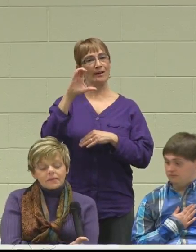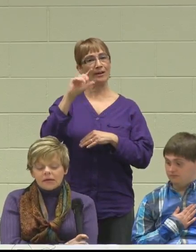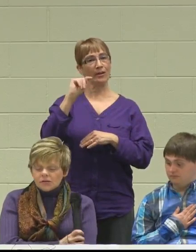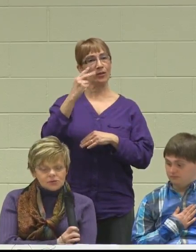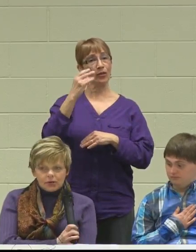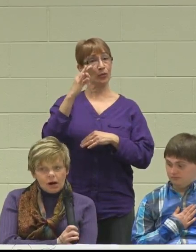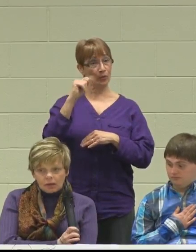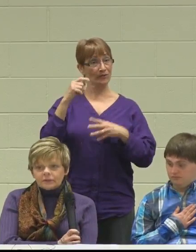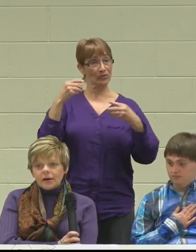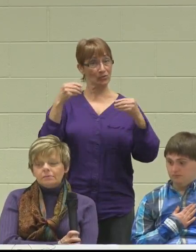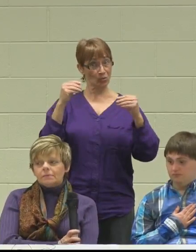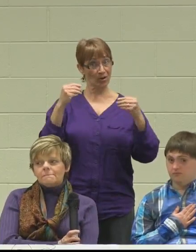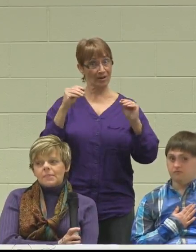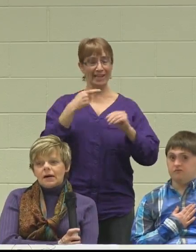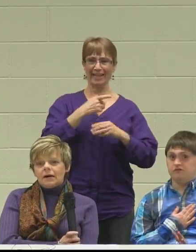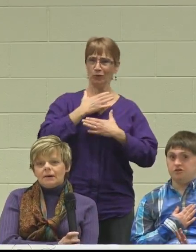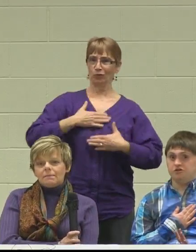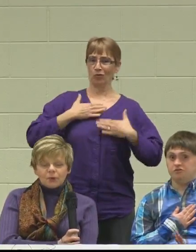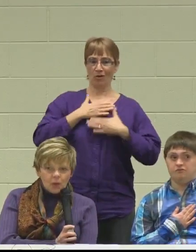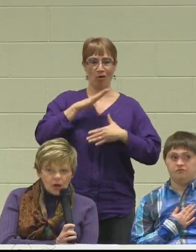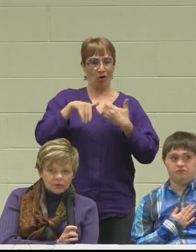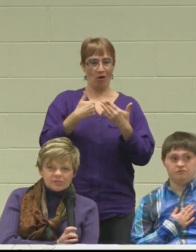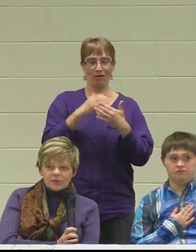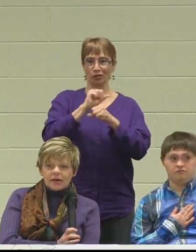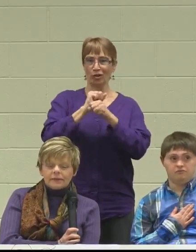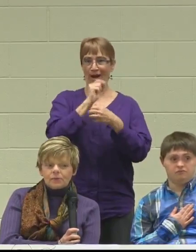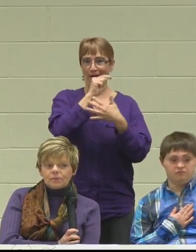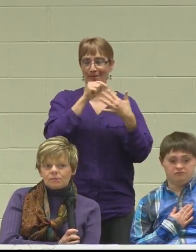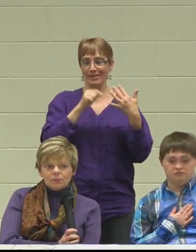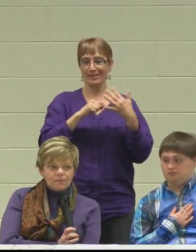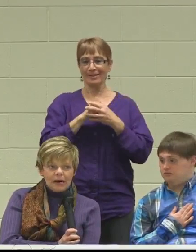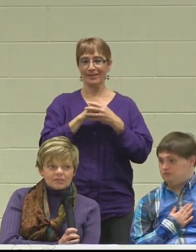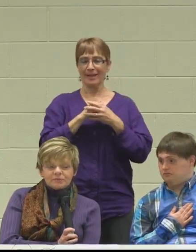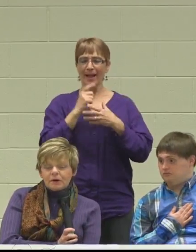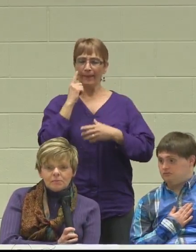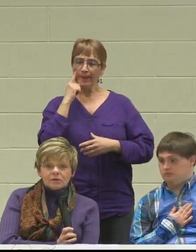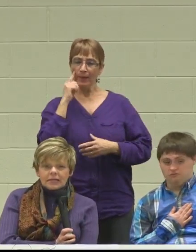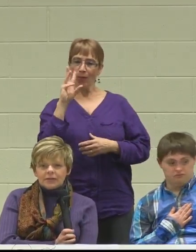He enjoyed all of them. The Walgreens one, I think, I'd speak mostly to,